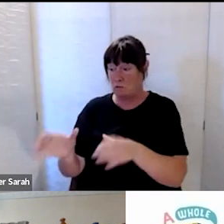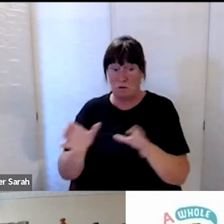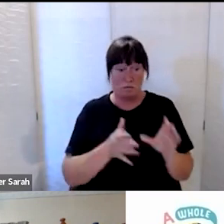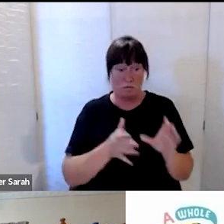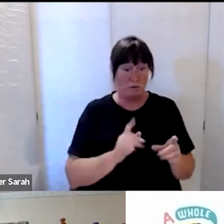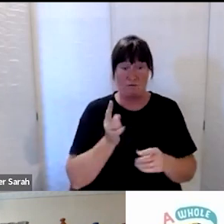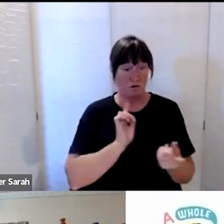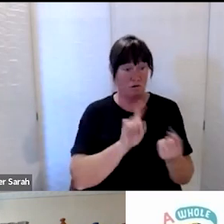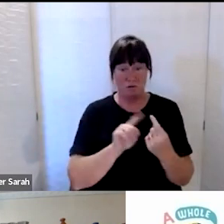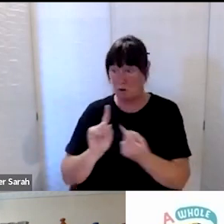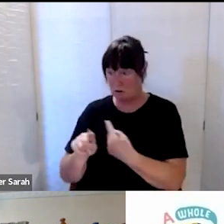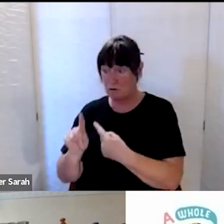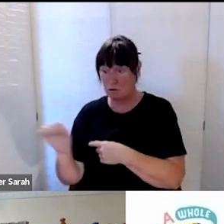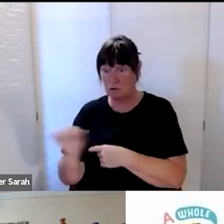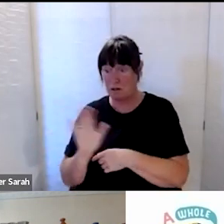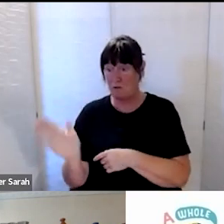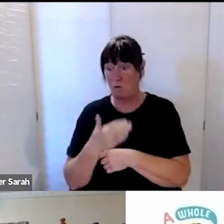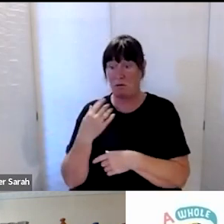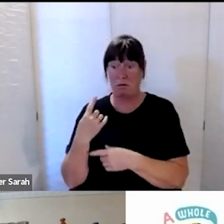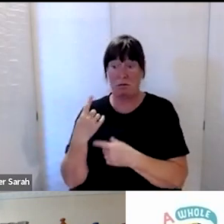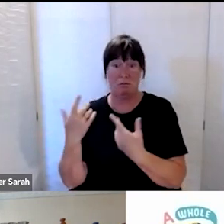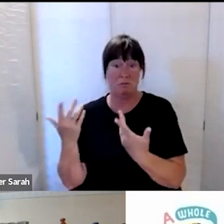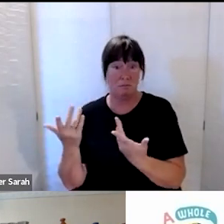Is there any sort of way in which when NASC funding